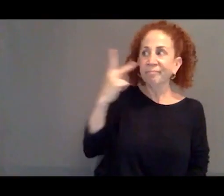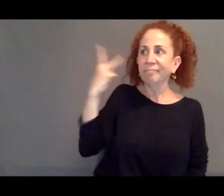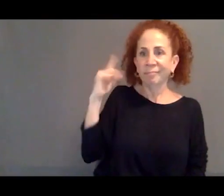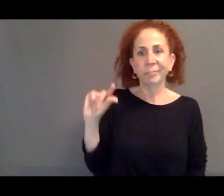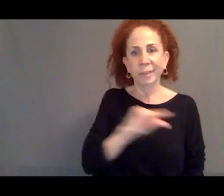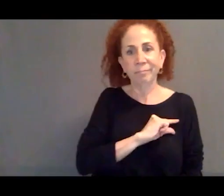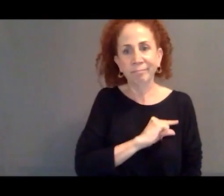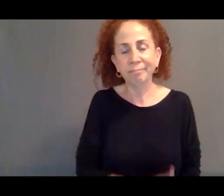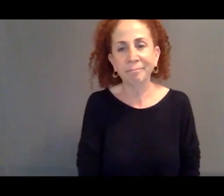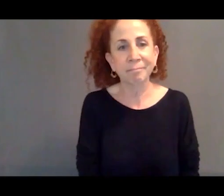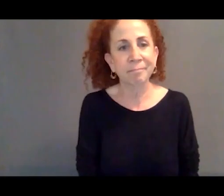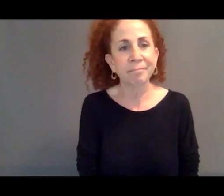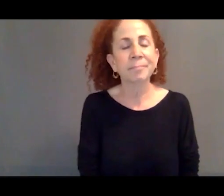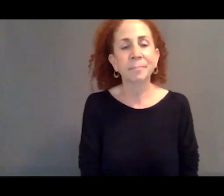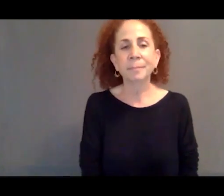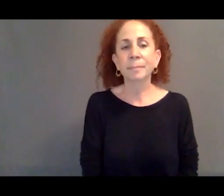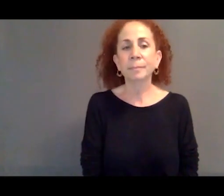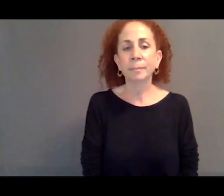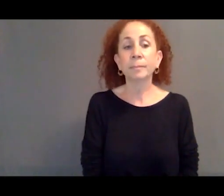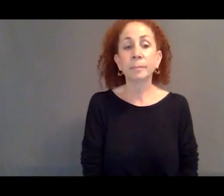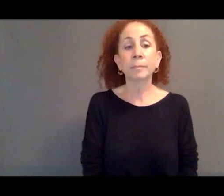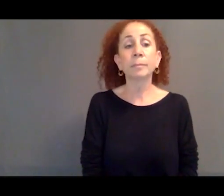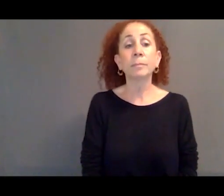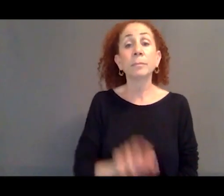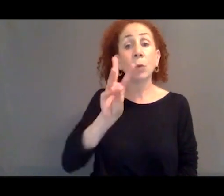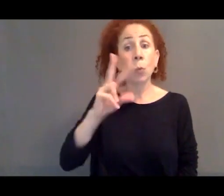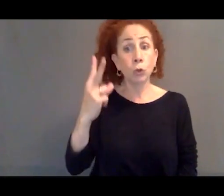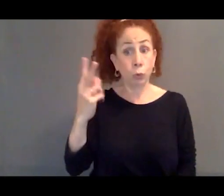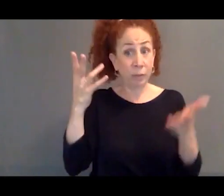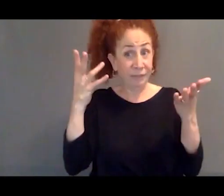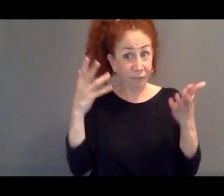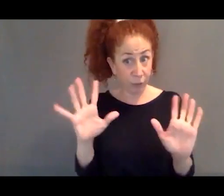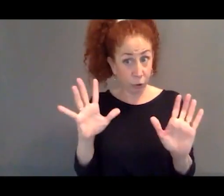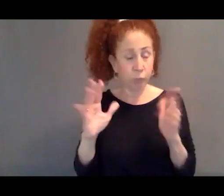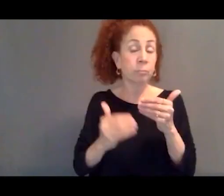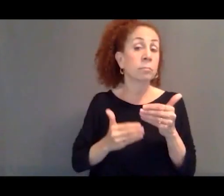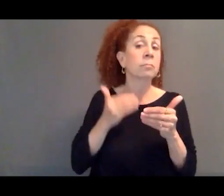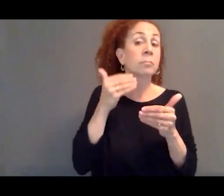So in the aftermath of the Second World War,